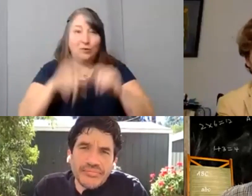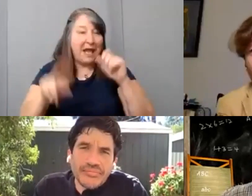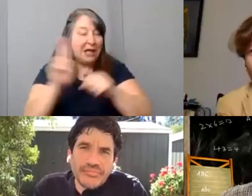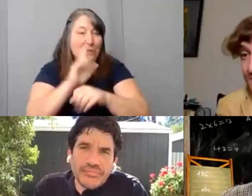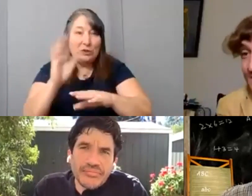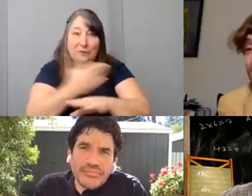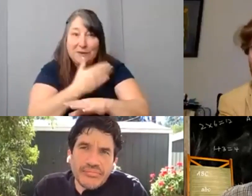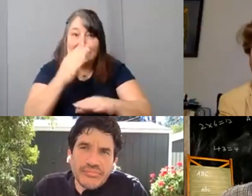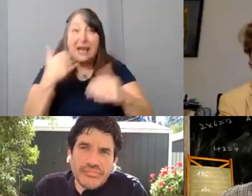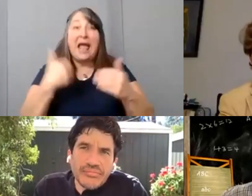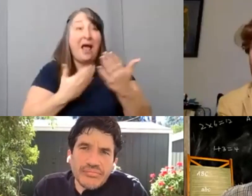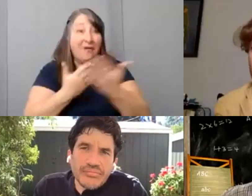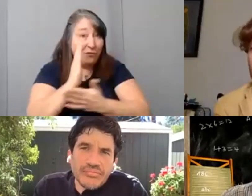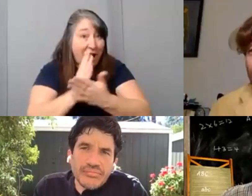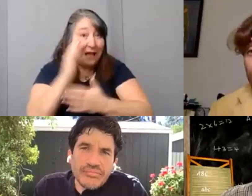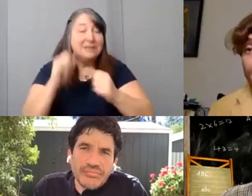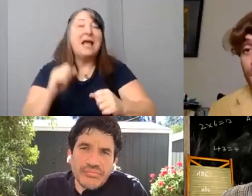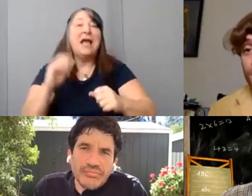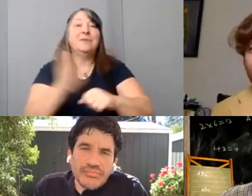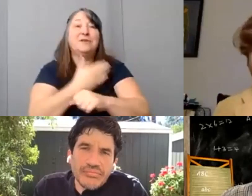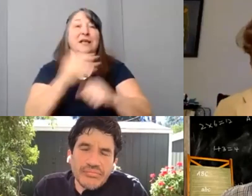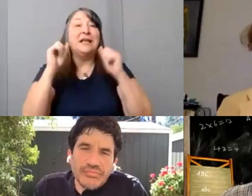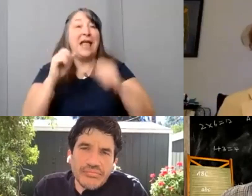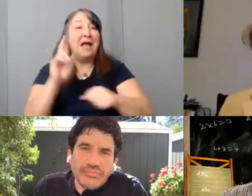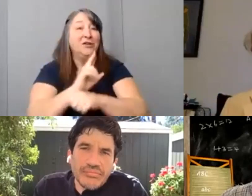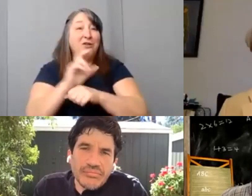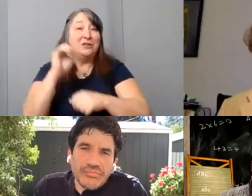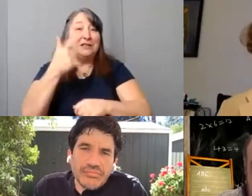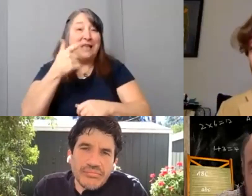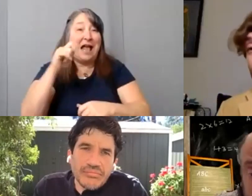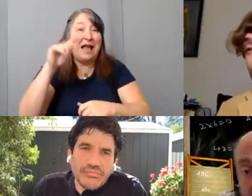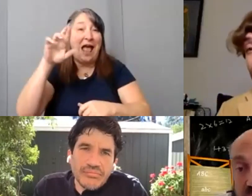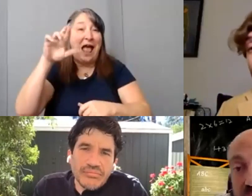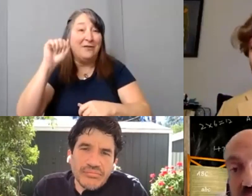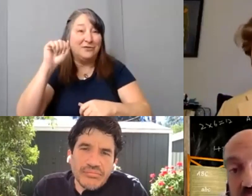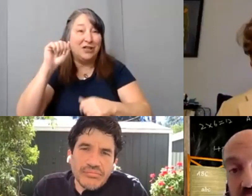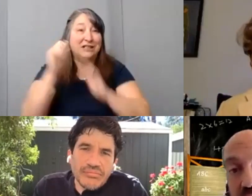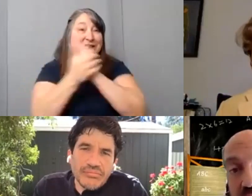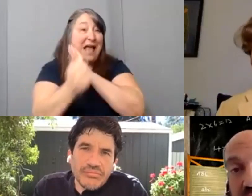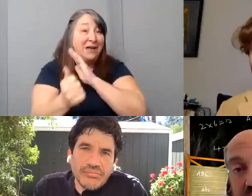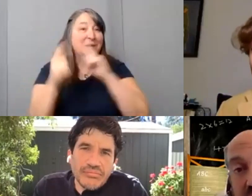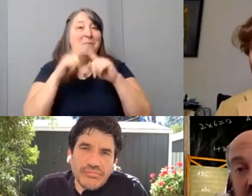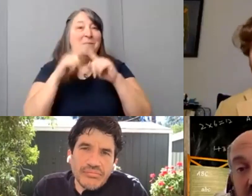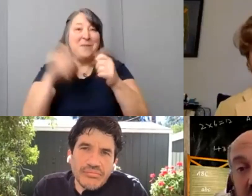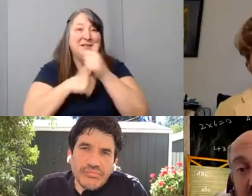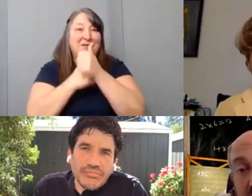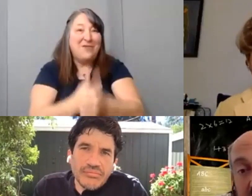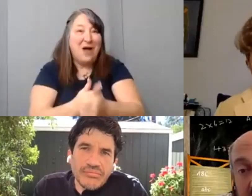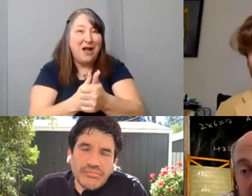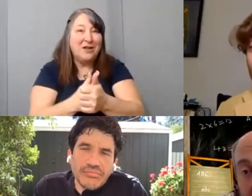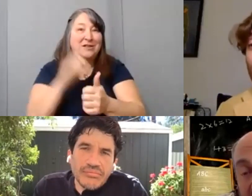You can use SAG-AFTRA talent but you're going to have to follow the SAG-AFTRA protocols. Um you know again uh Mark Povinelli,